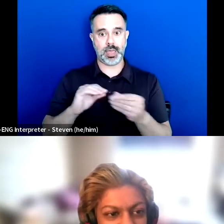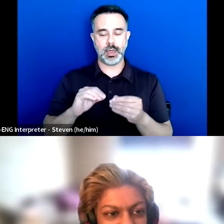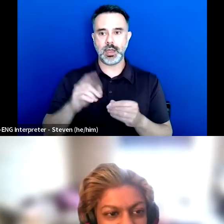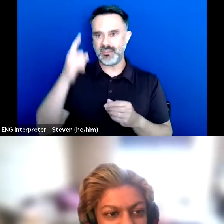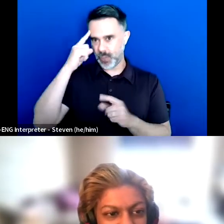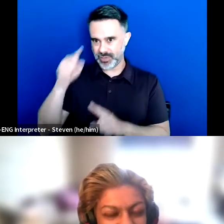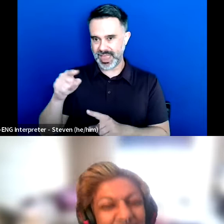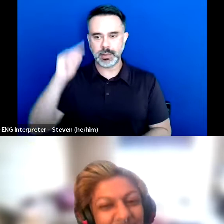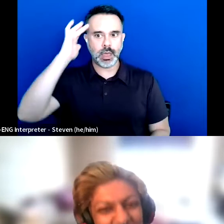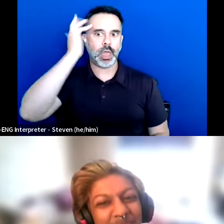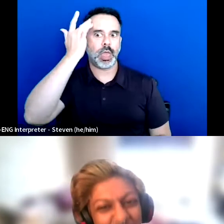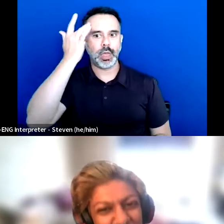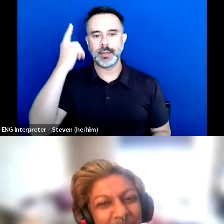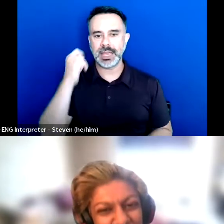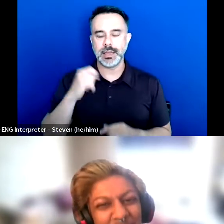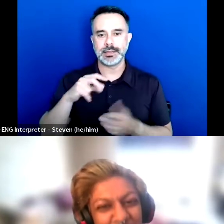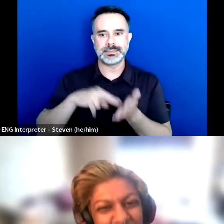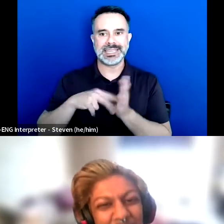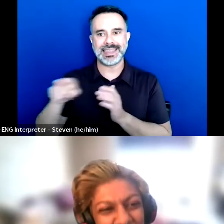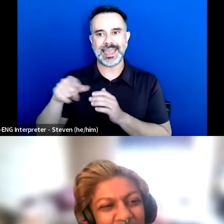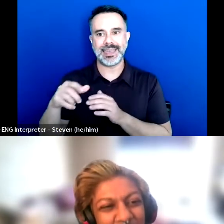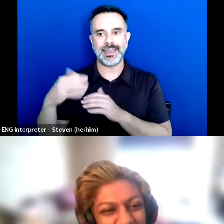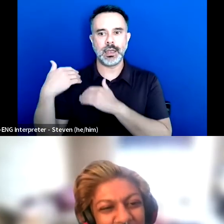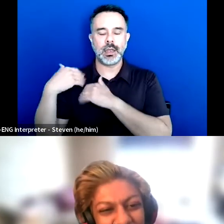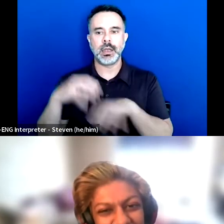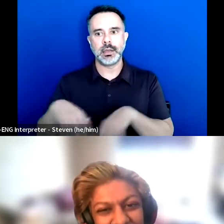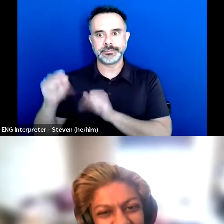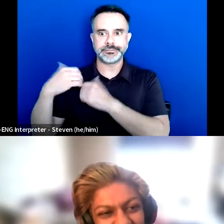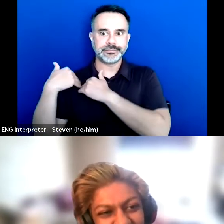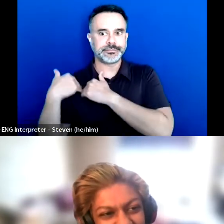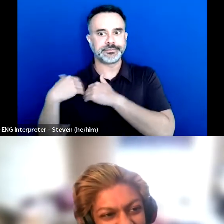to do something or they might need to change the thought that they have about disabled people.